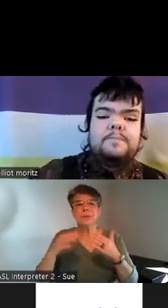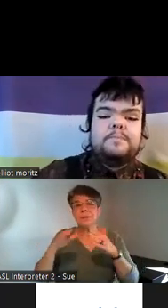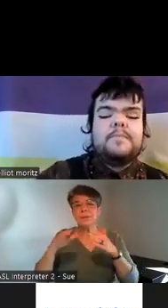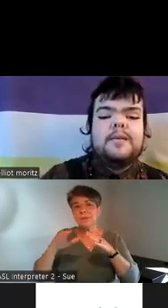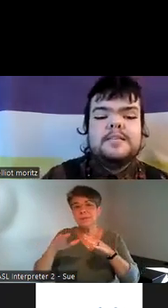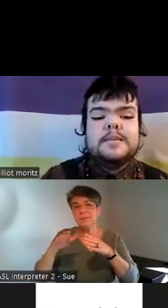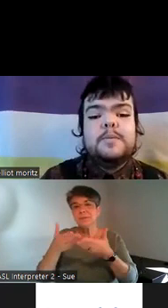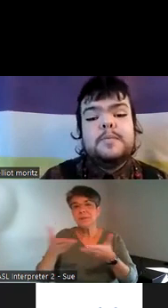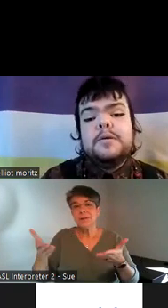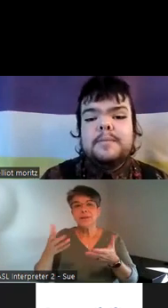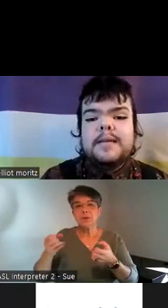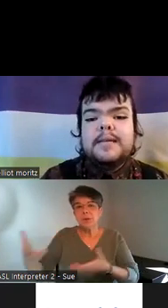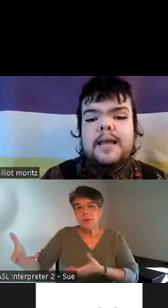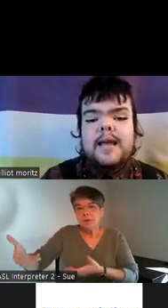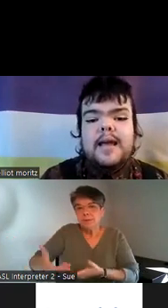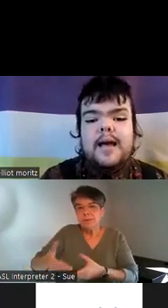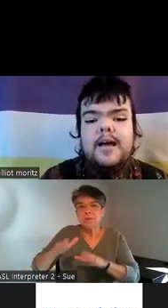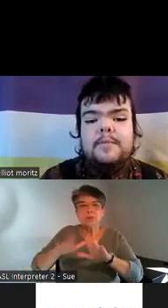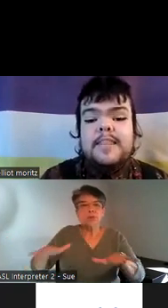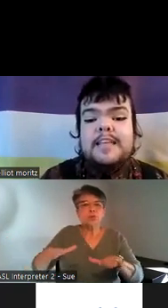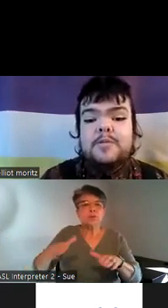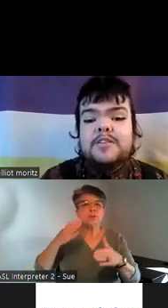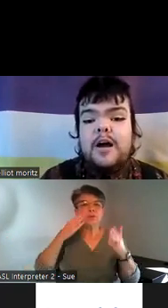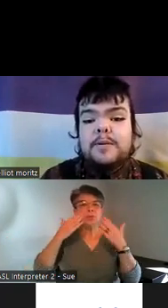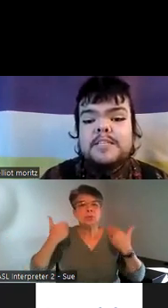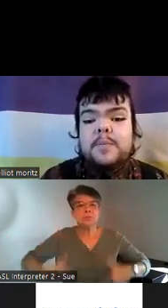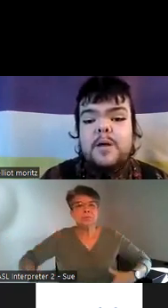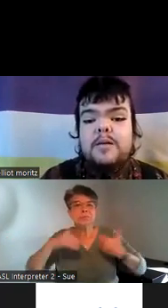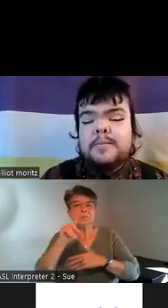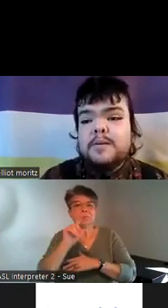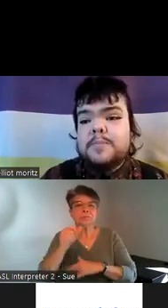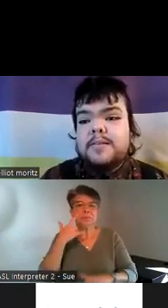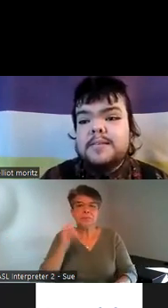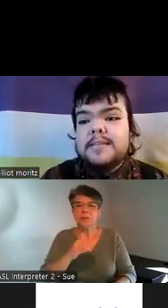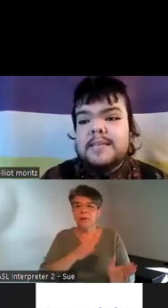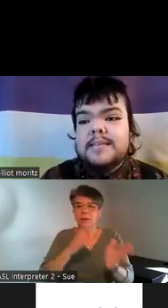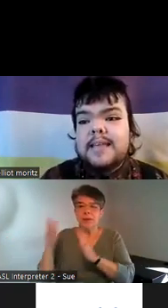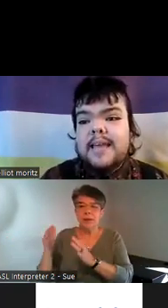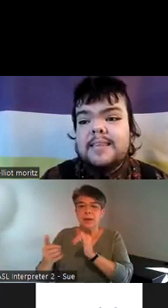um disabled people in my opinion um and the last one is Aubrey Smalls Aubrey Smalls is a